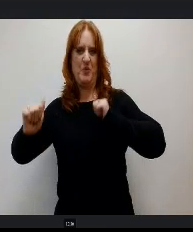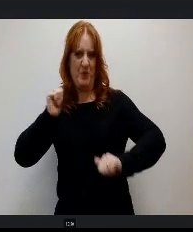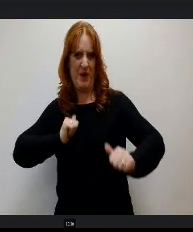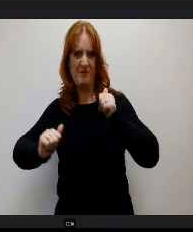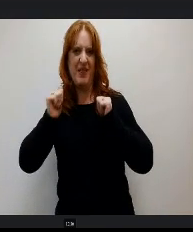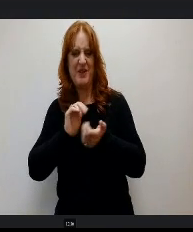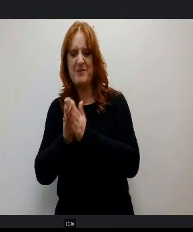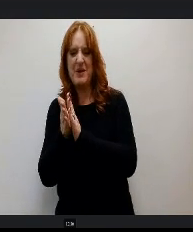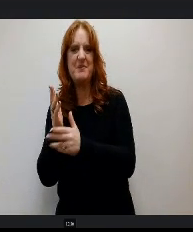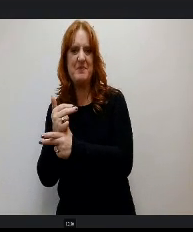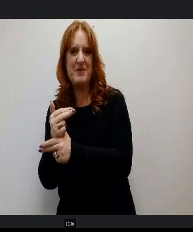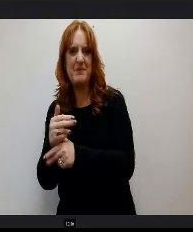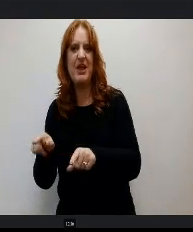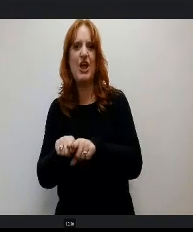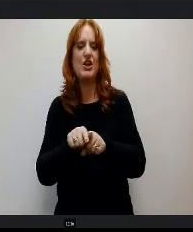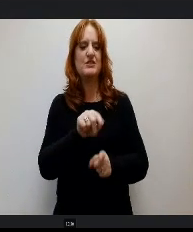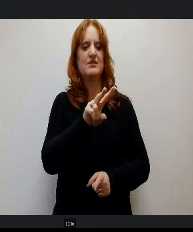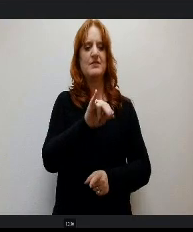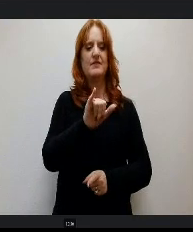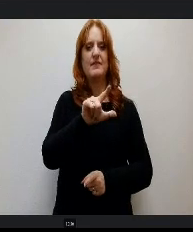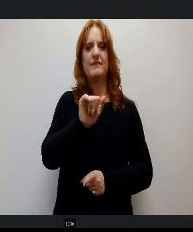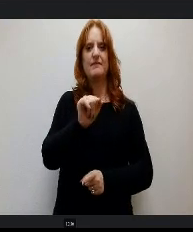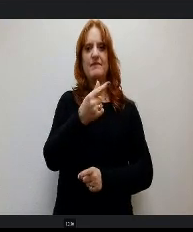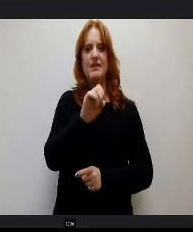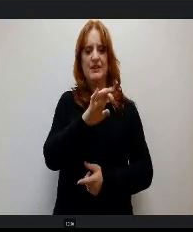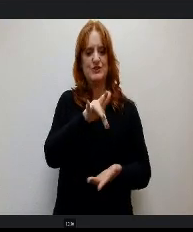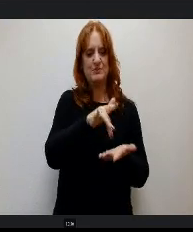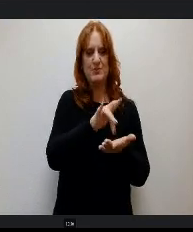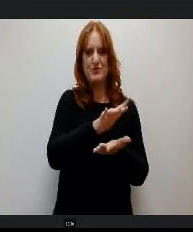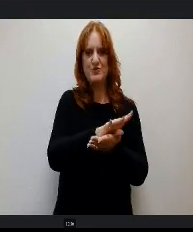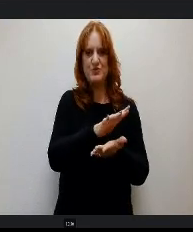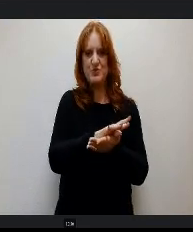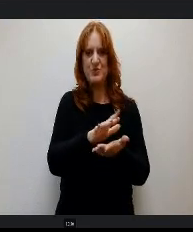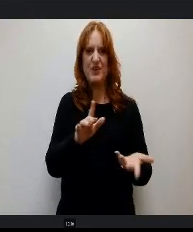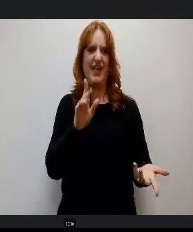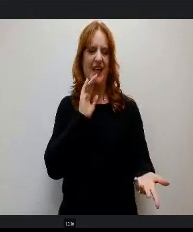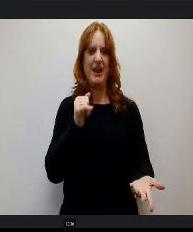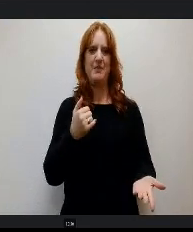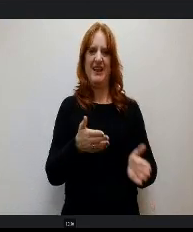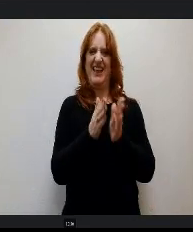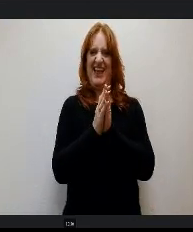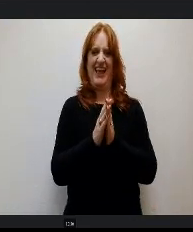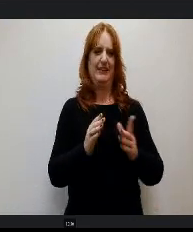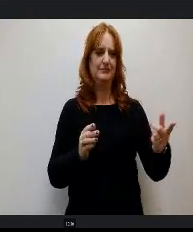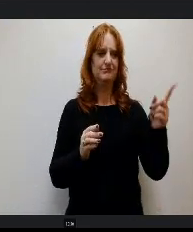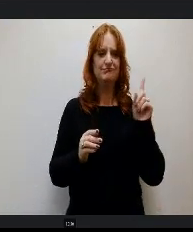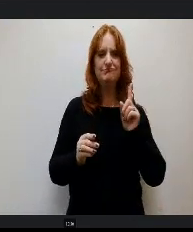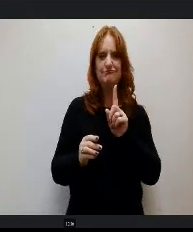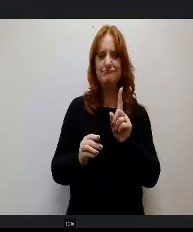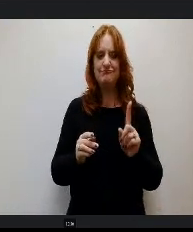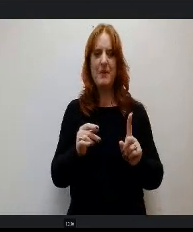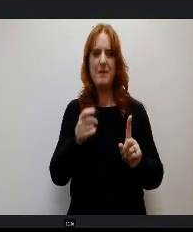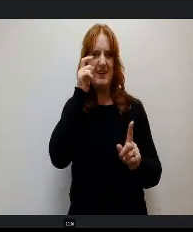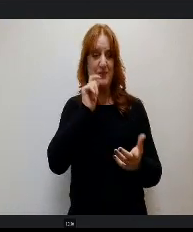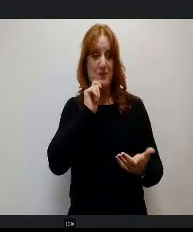session and then Village Middle School. And of course Ash is here. Some ask her to come up because it's so cool that